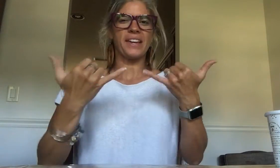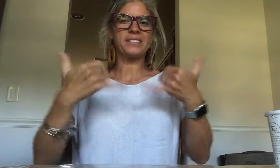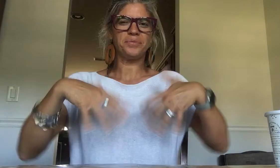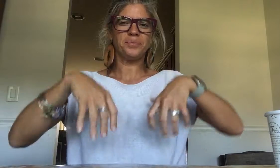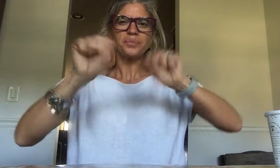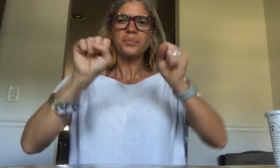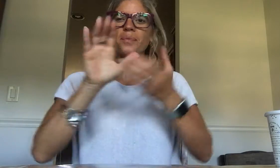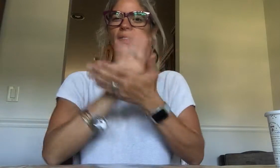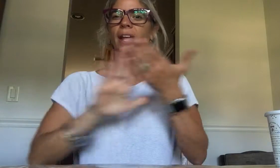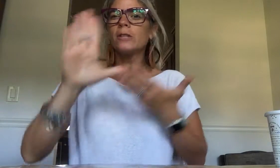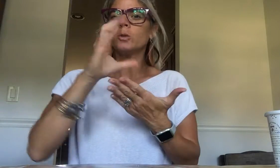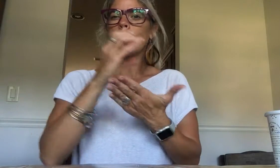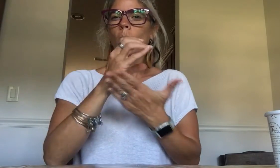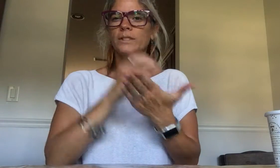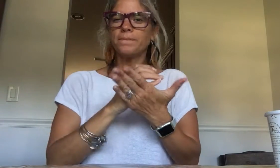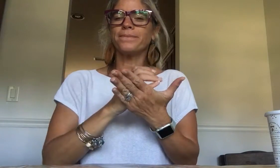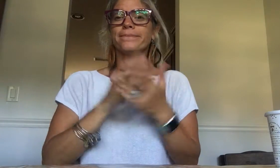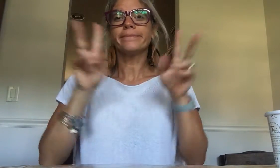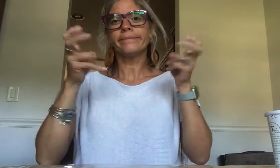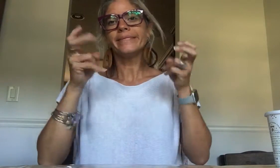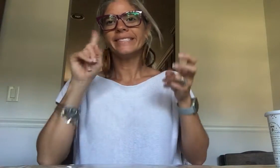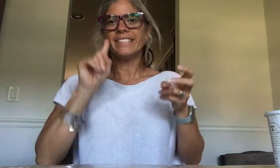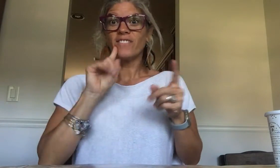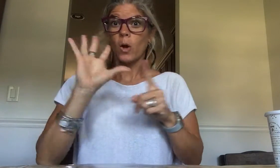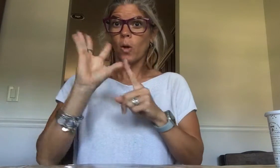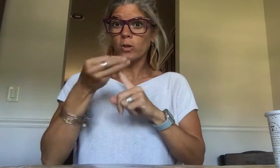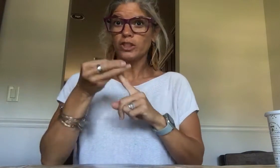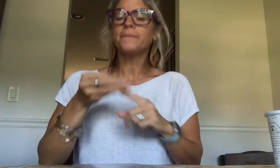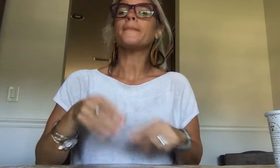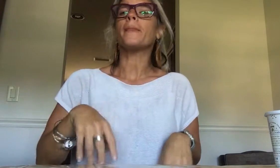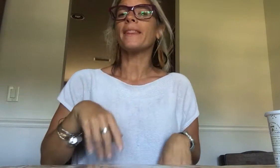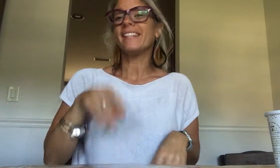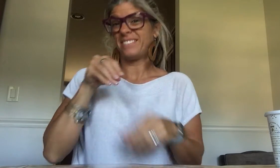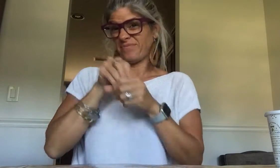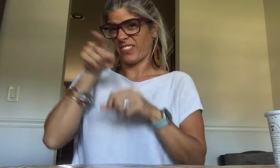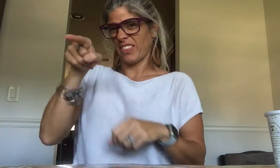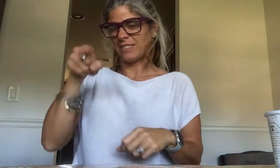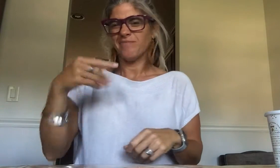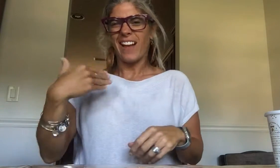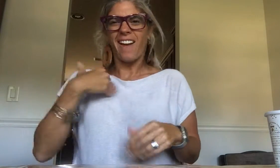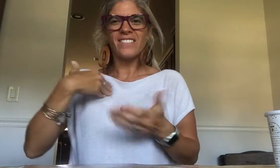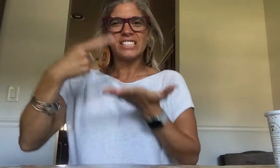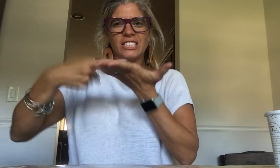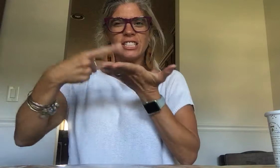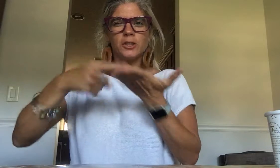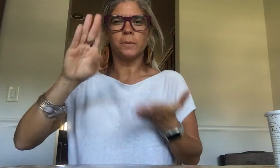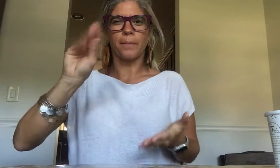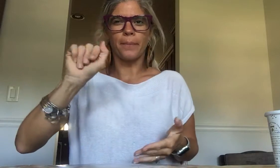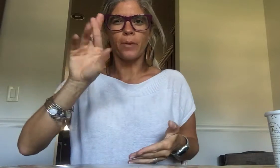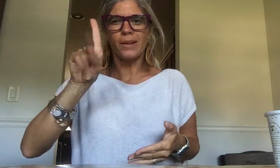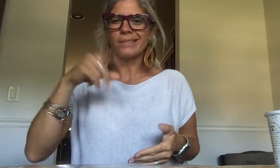I'm taking a college course now, Deaf Culture, that has an online discussion board